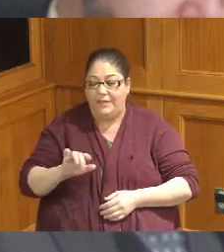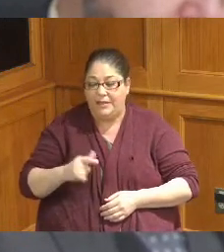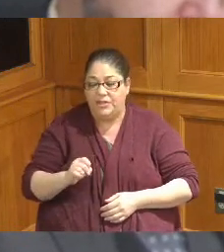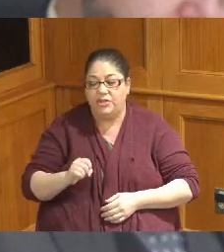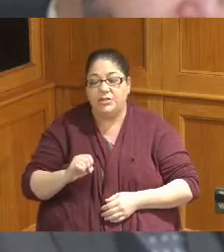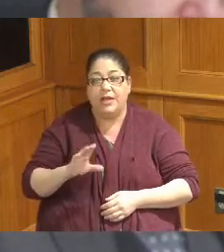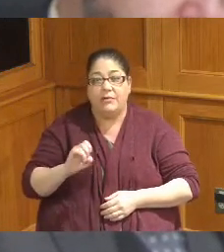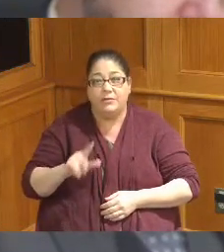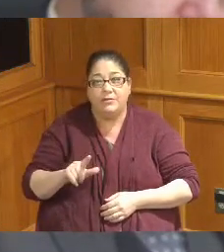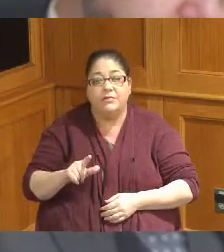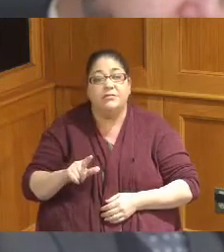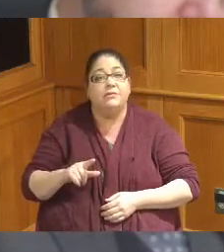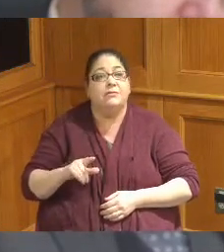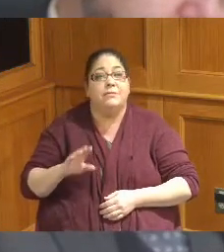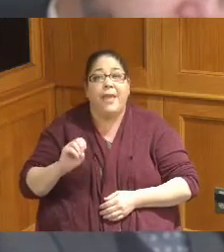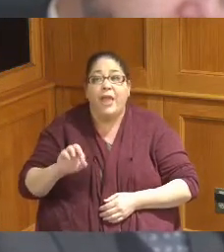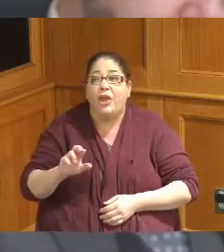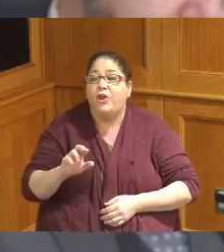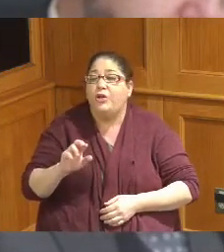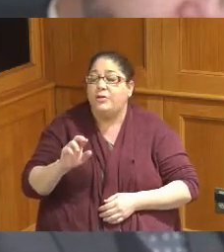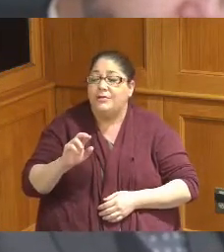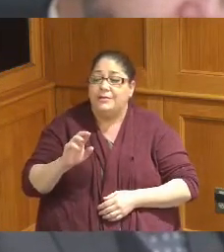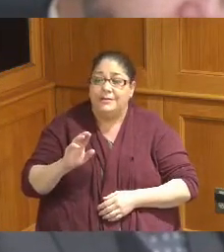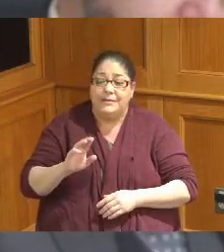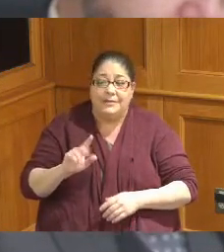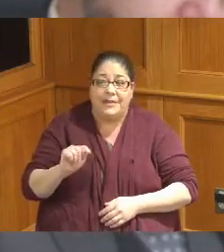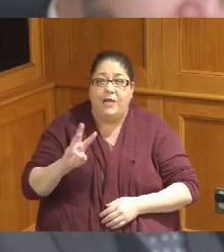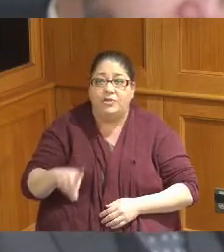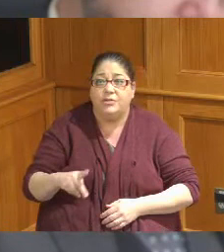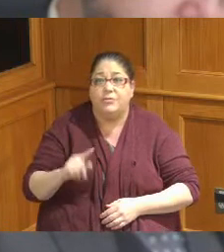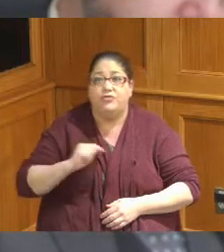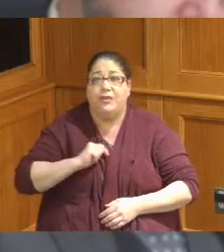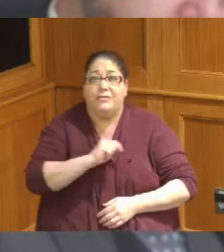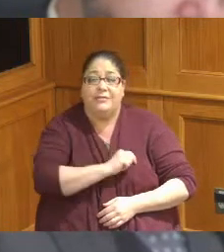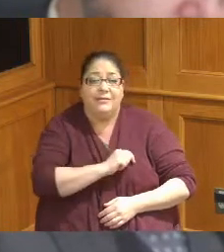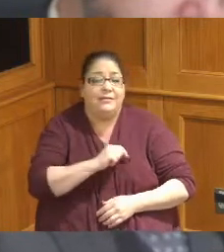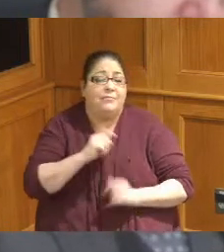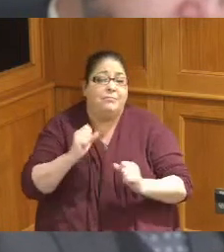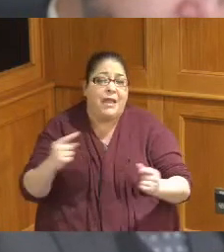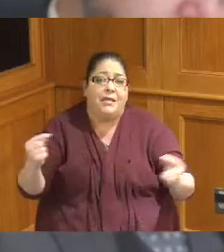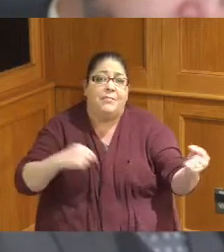council or the Mayors or the township trustees and many of them were able to come down from Delhi and